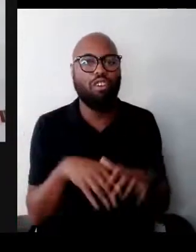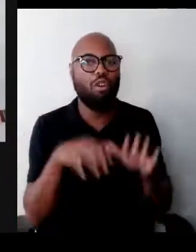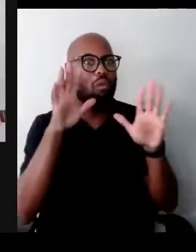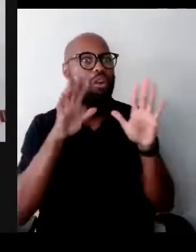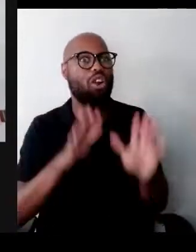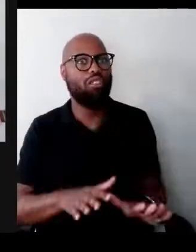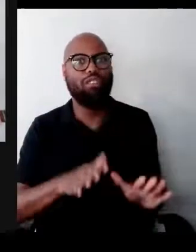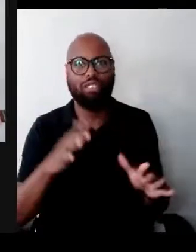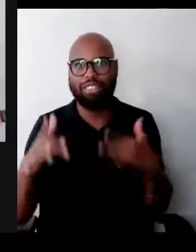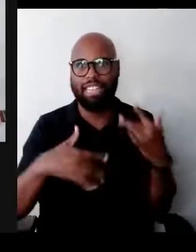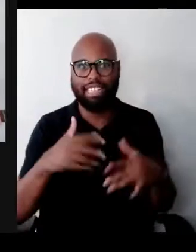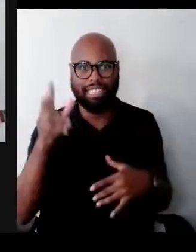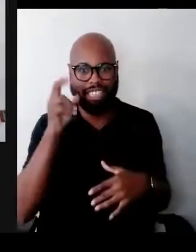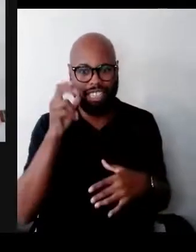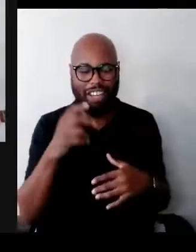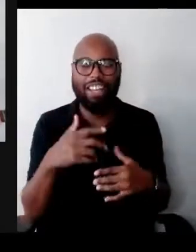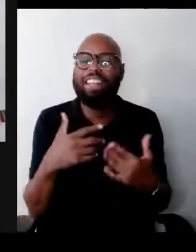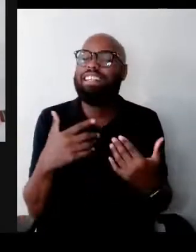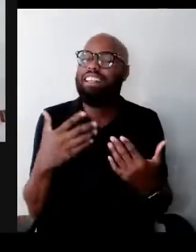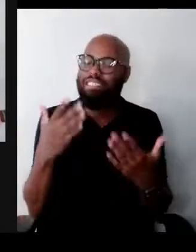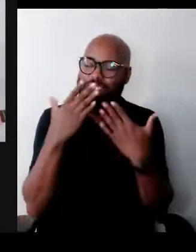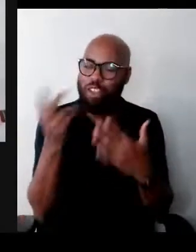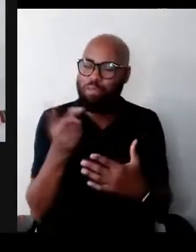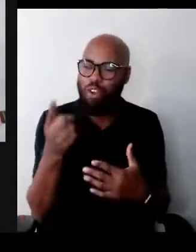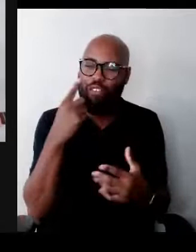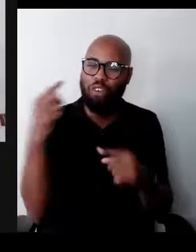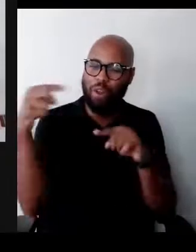Audience, we give you Morley with Chris Bruce.